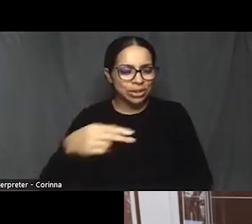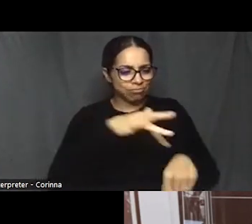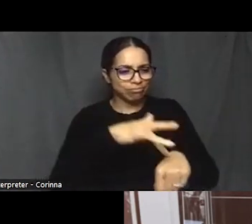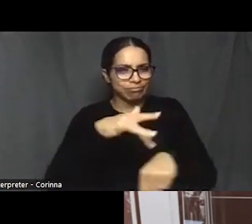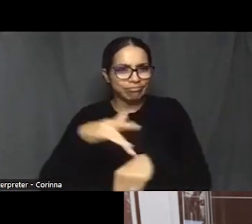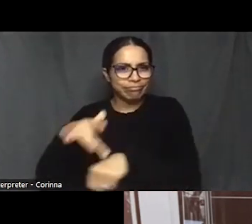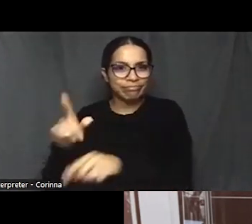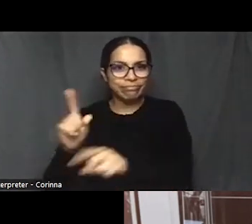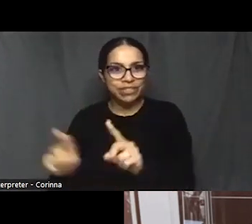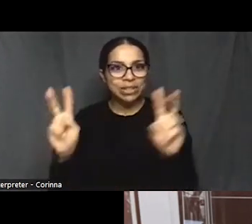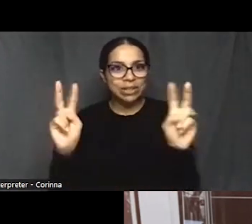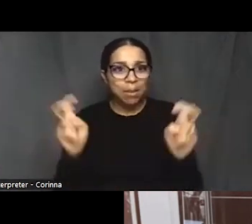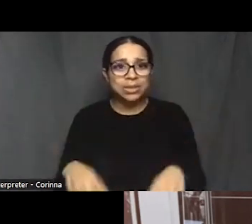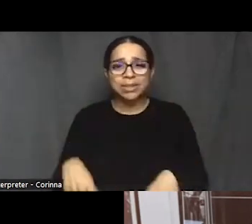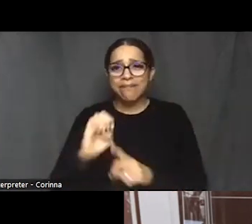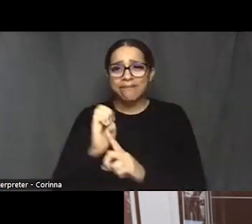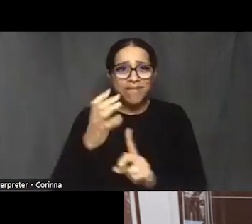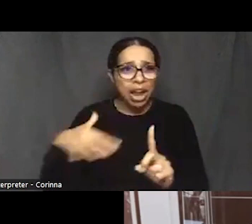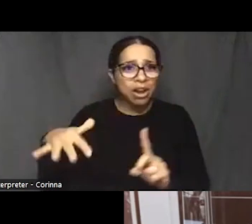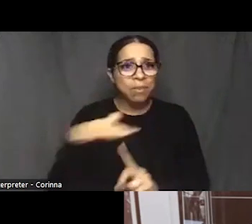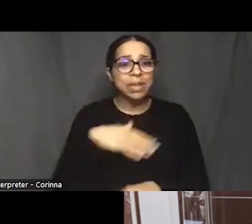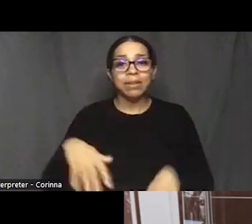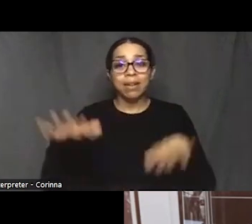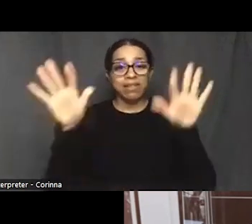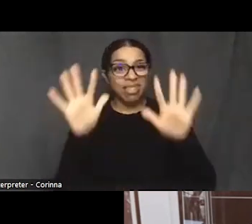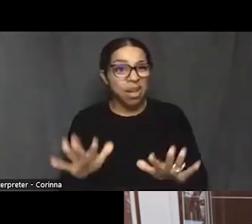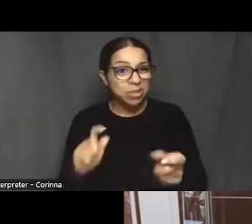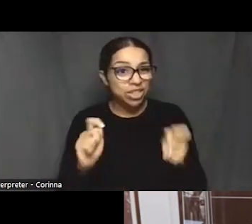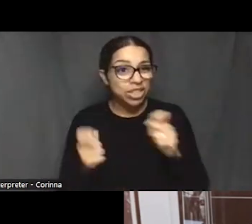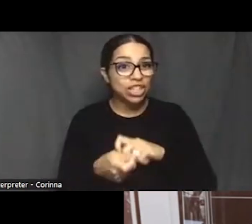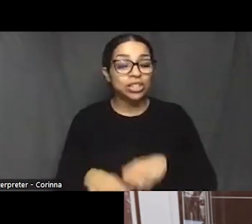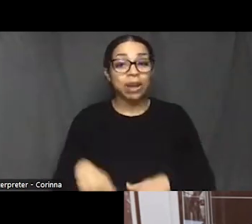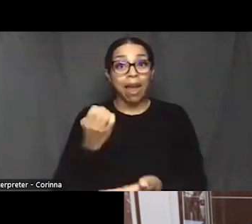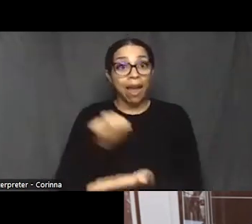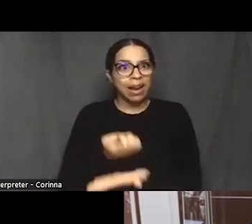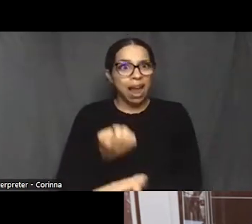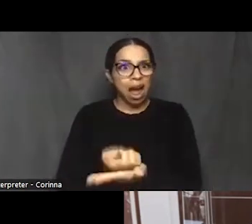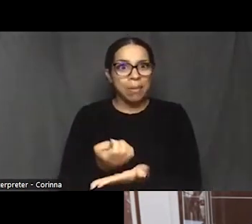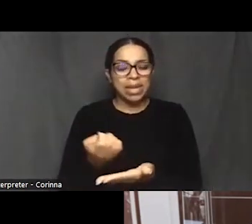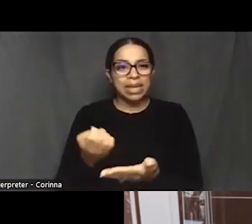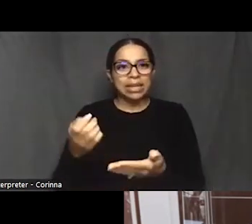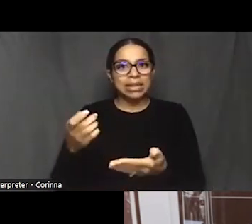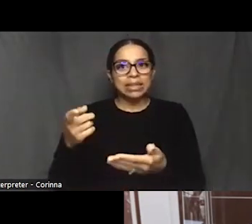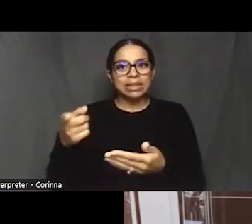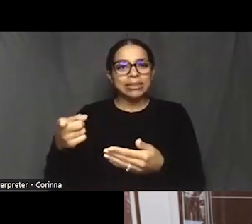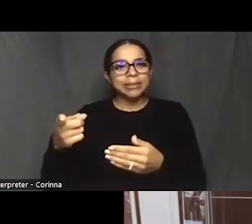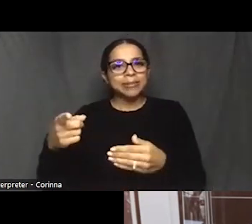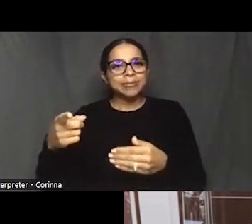it's is about economic disadvantaged people. And so it is more than history.